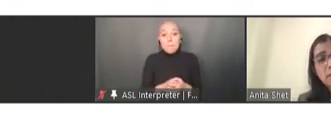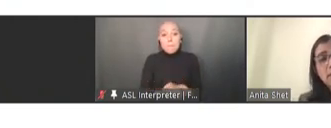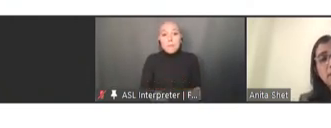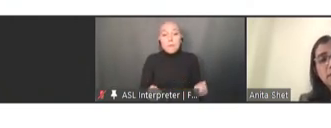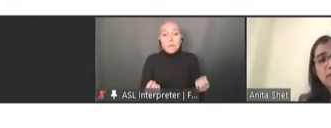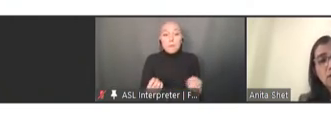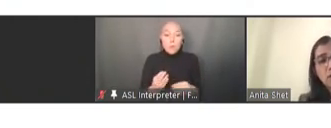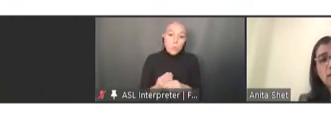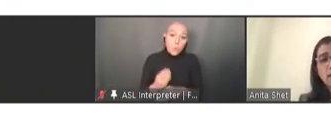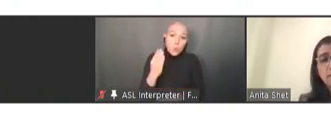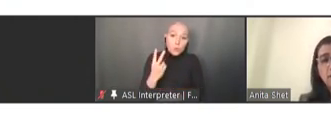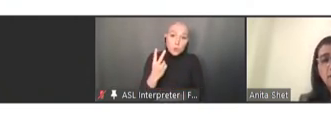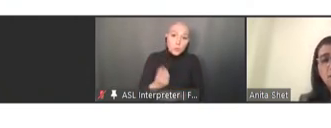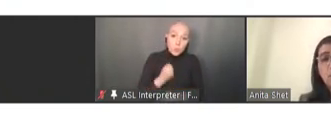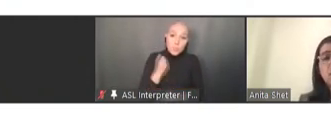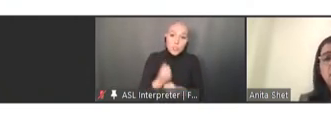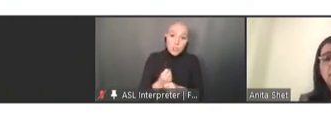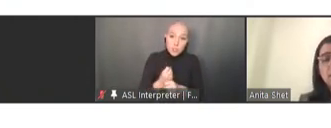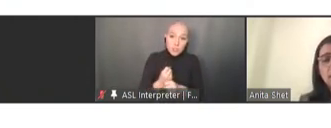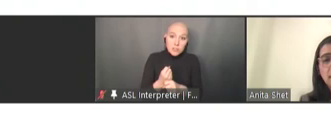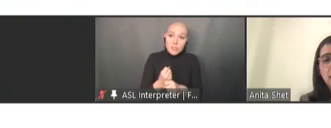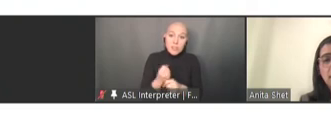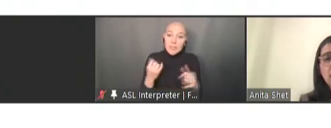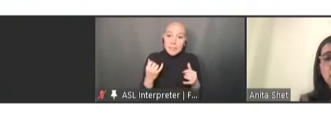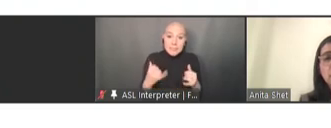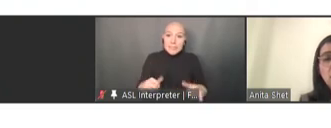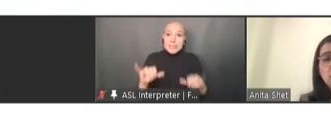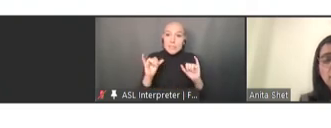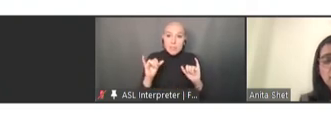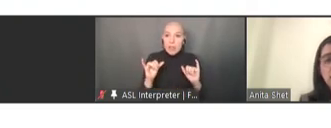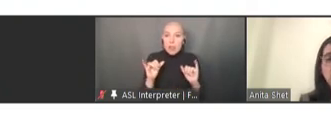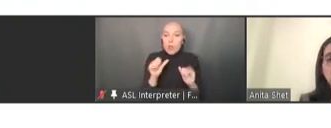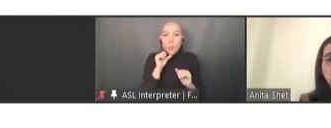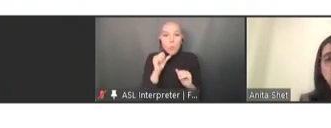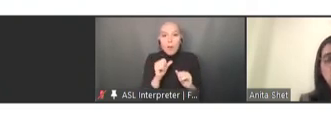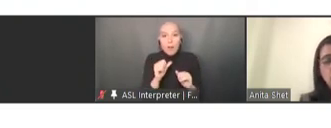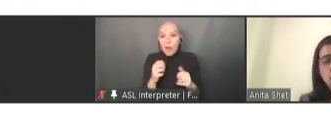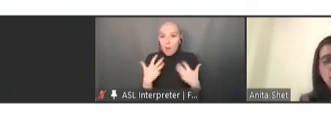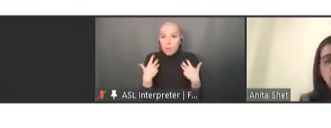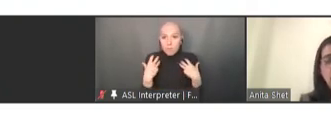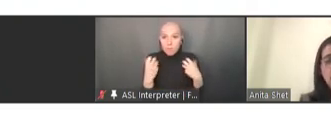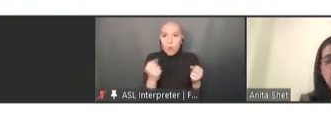are still not recovering or transitioning beyond the acute phase of the pandemic,